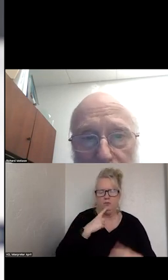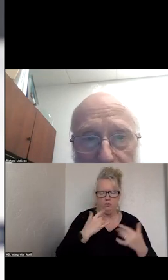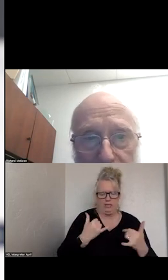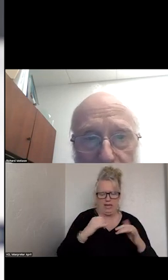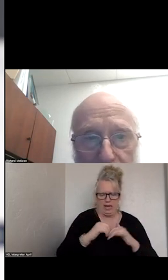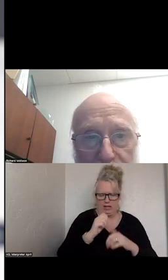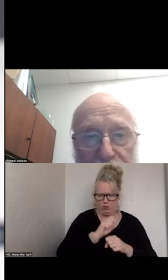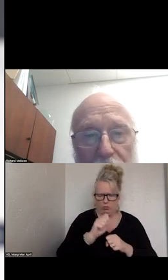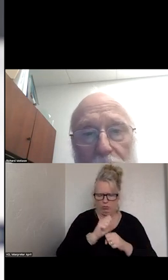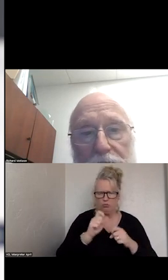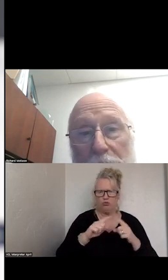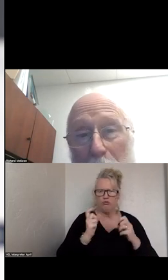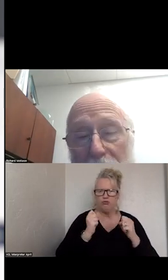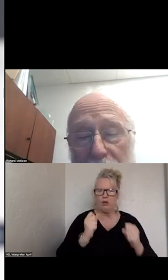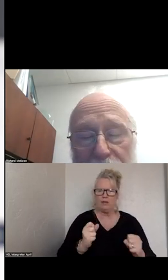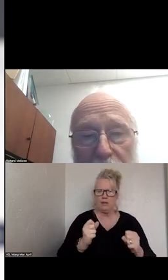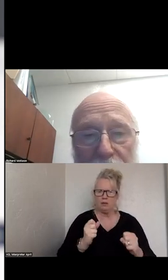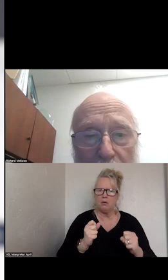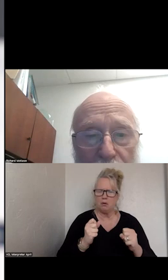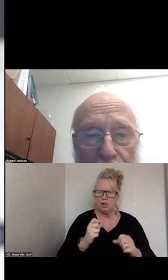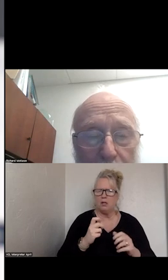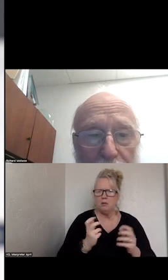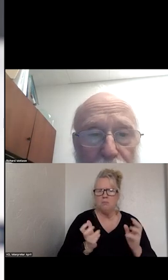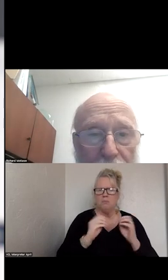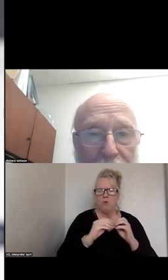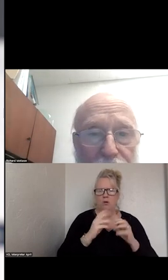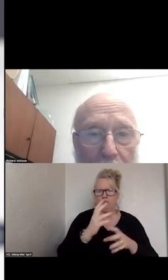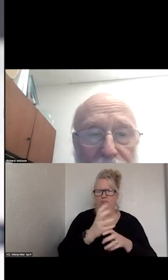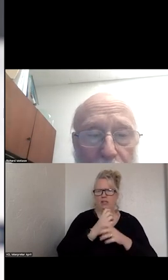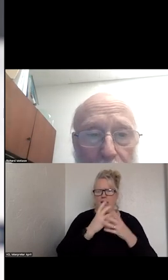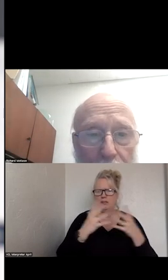THE DATA SOURCES TO GET AS MUCH INFORMATION AS POSSIBLE